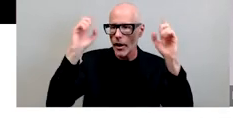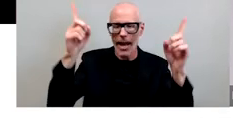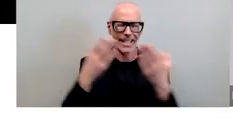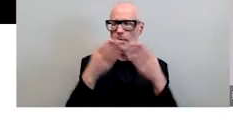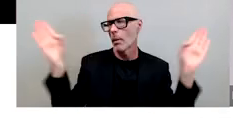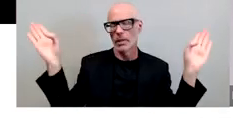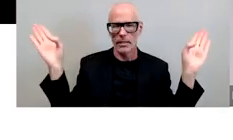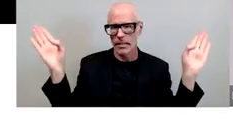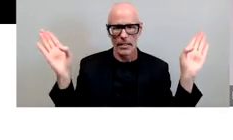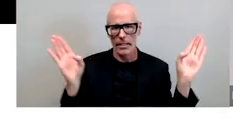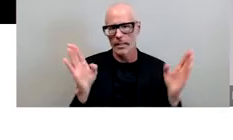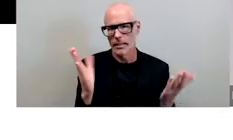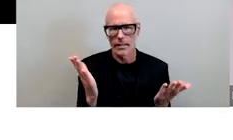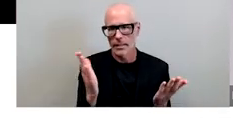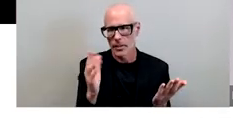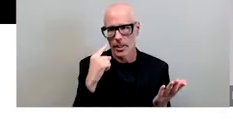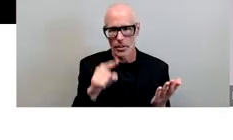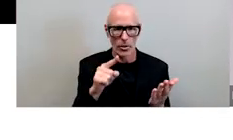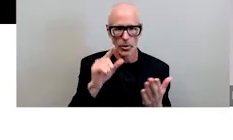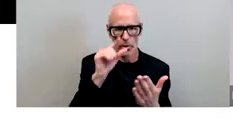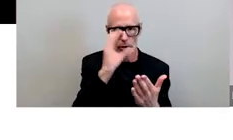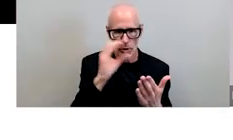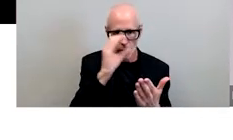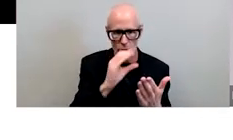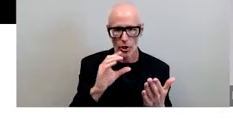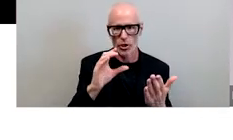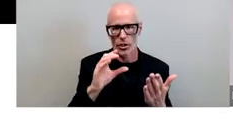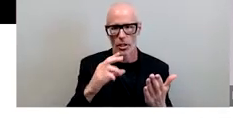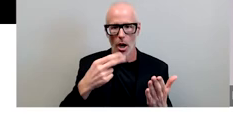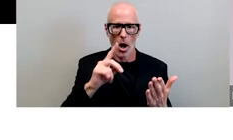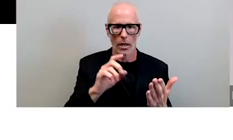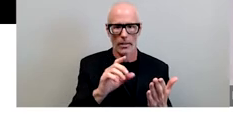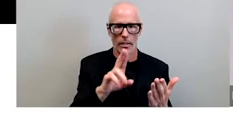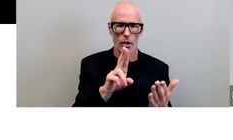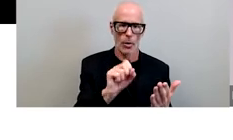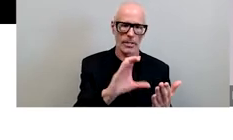rec dot info slash harper paying um or you could just really just do a google search for paying